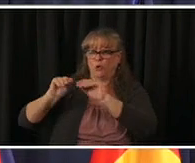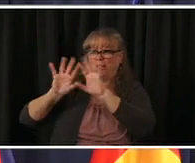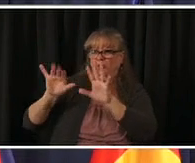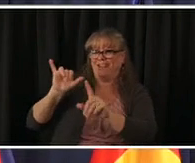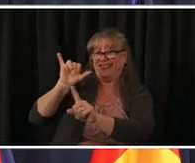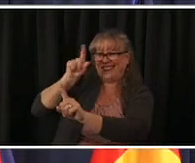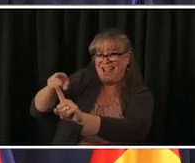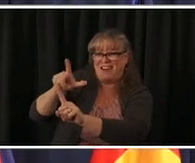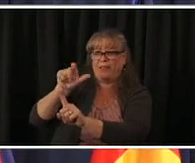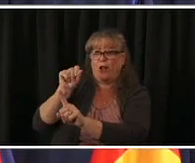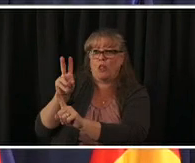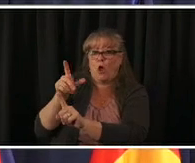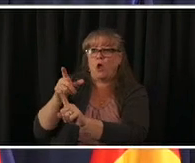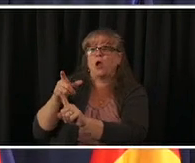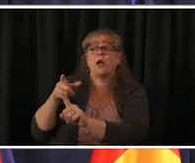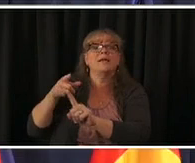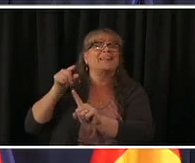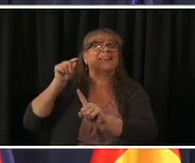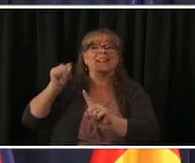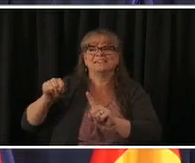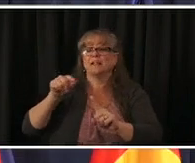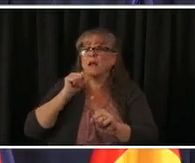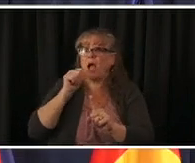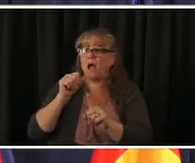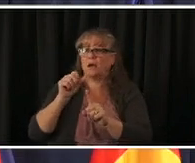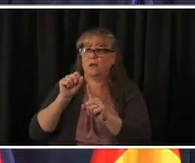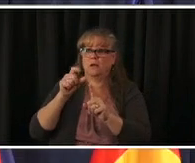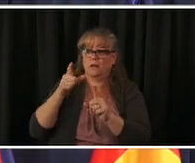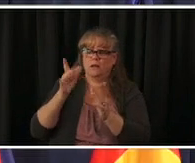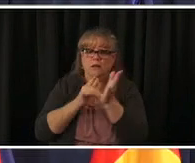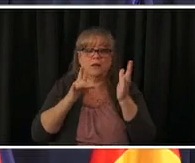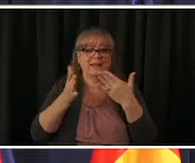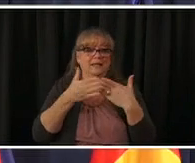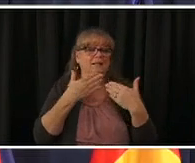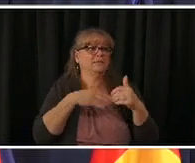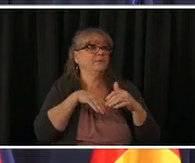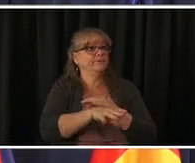governor good morning it's david clue at denver seven it has been weeks since custer county said